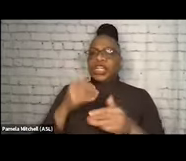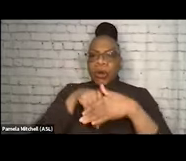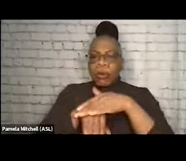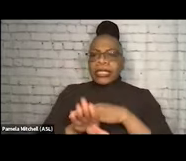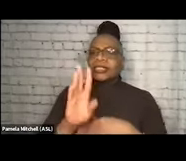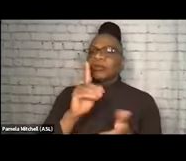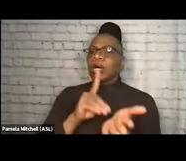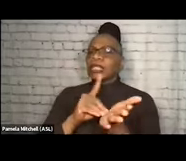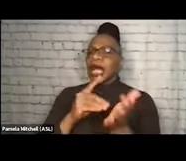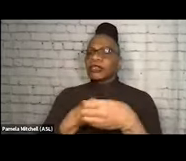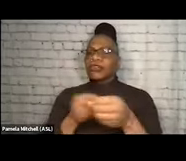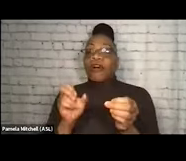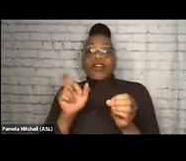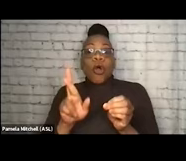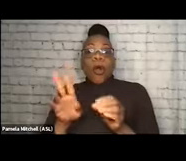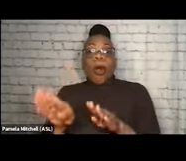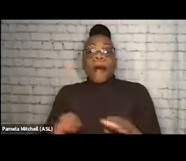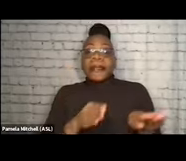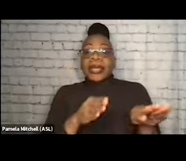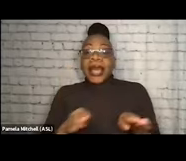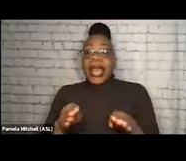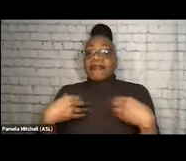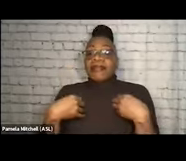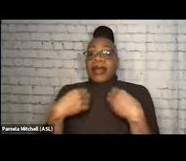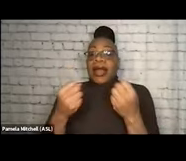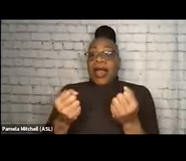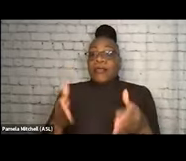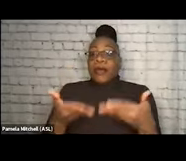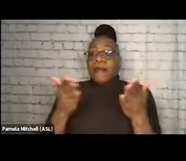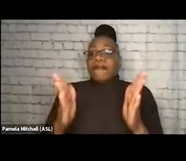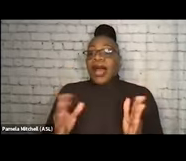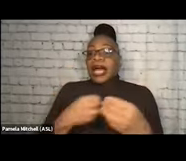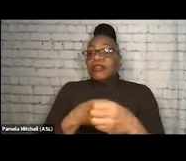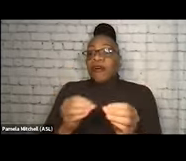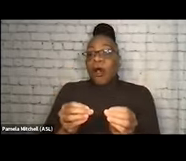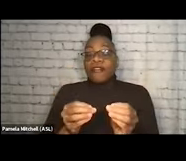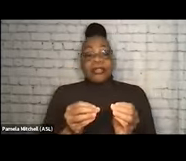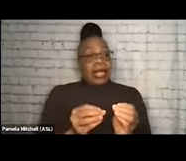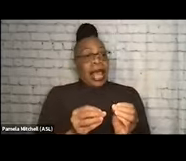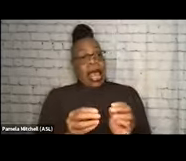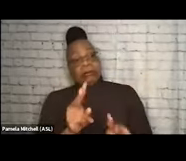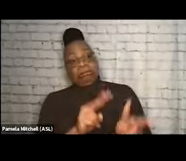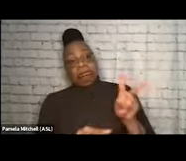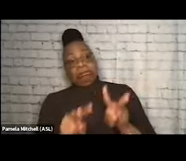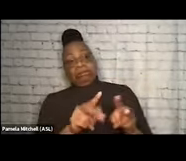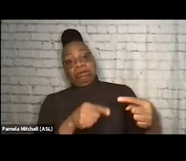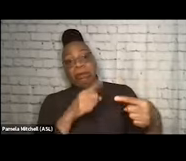or your behavioral health provider's office and be treated a certain way simply because of what you were struggling with,